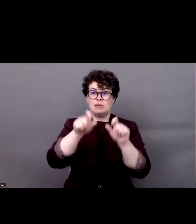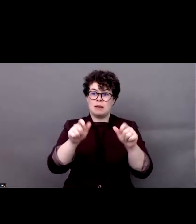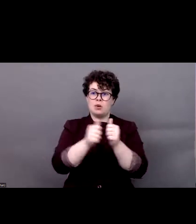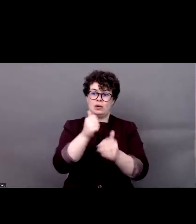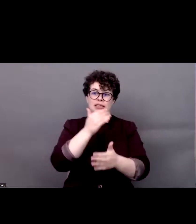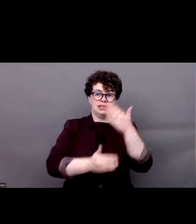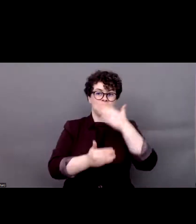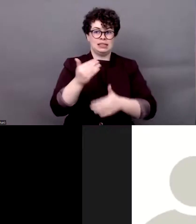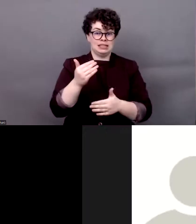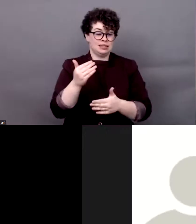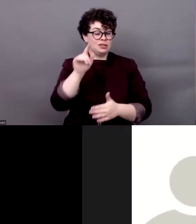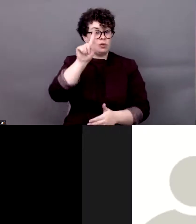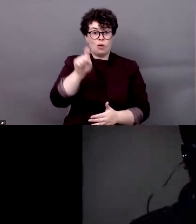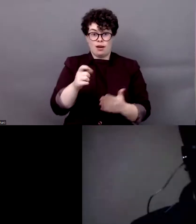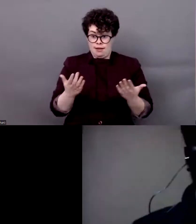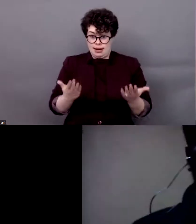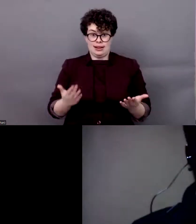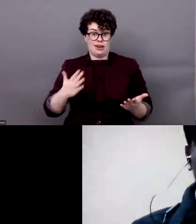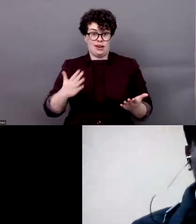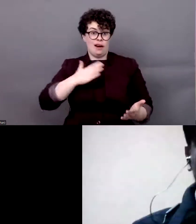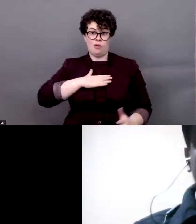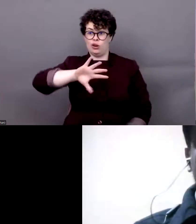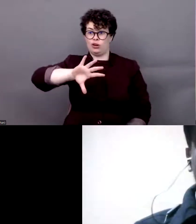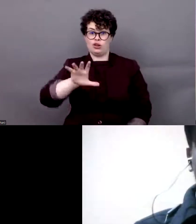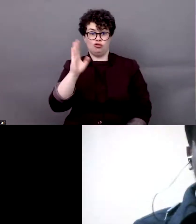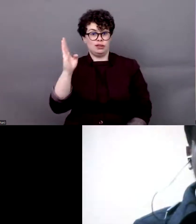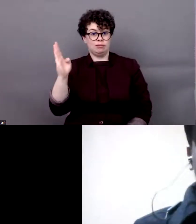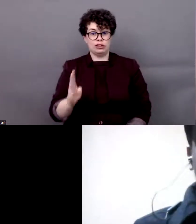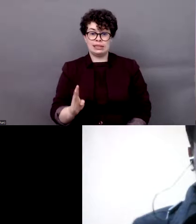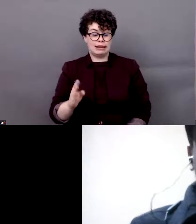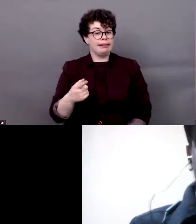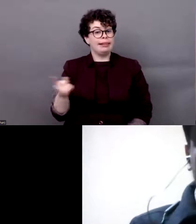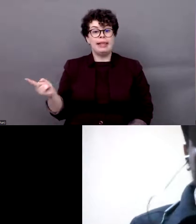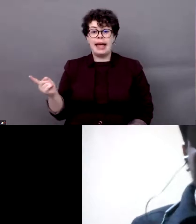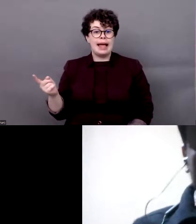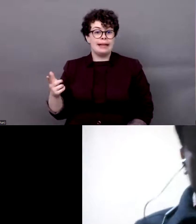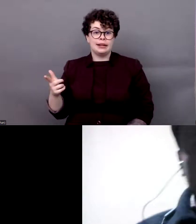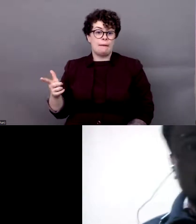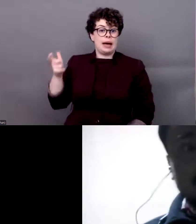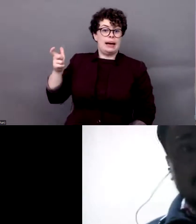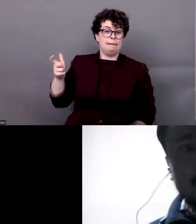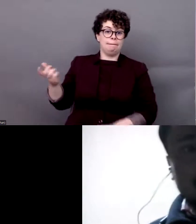because unfortunately, in our country, they are killed